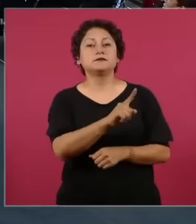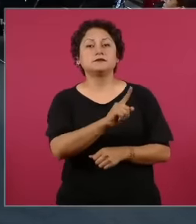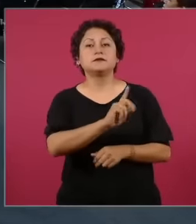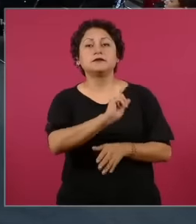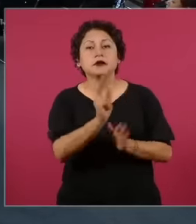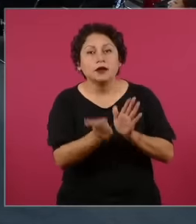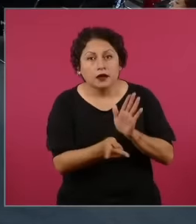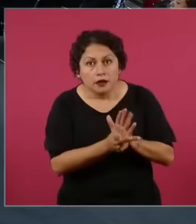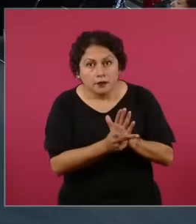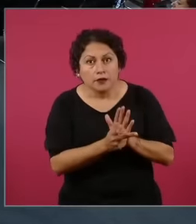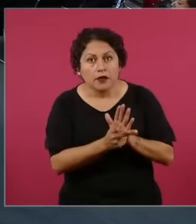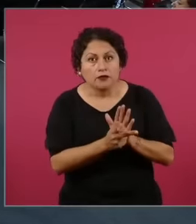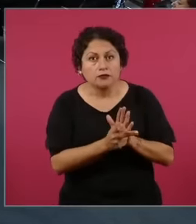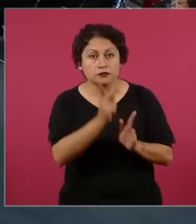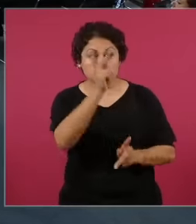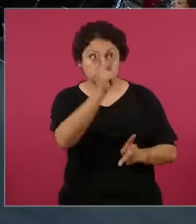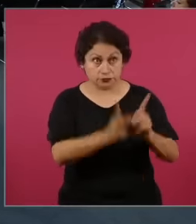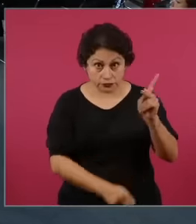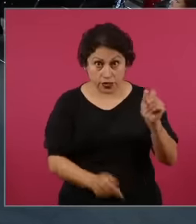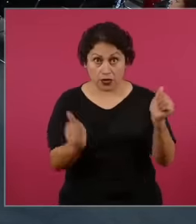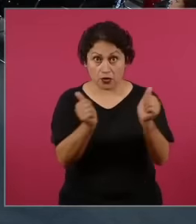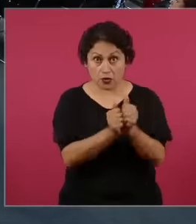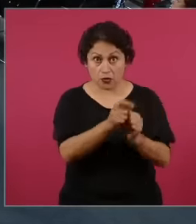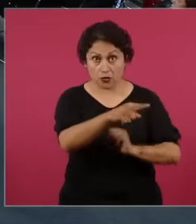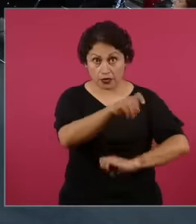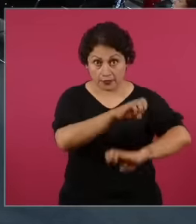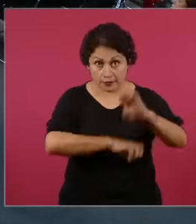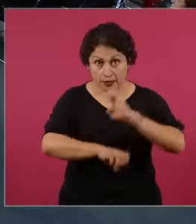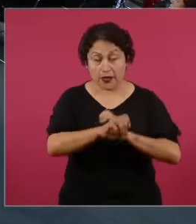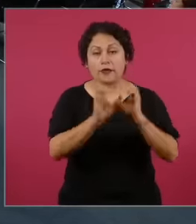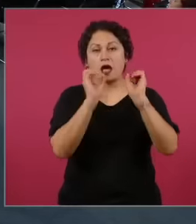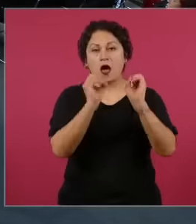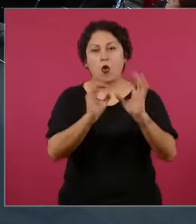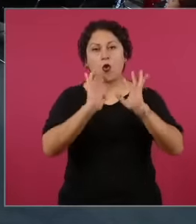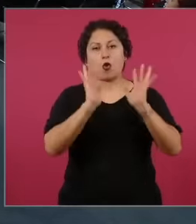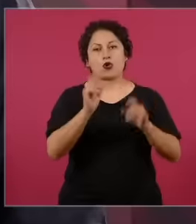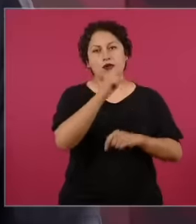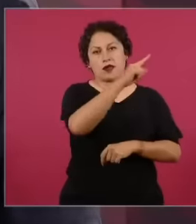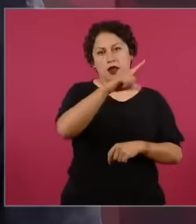pause. It is with the embassies or directly with the national governments, not with